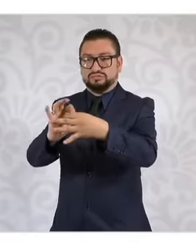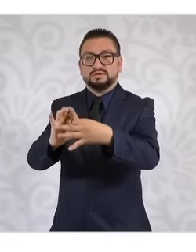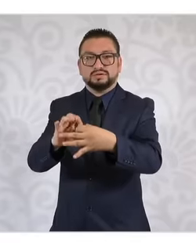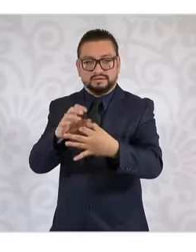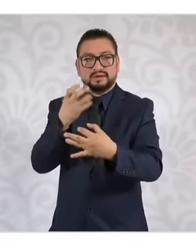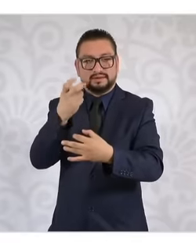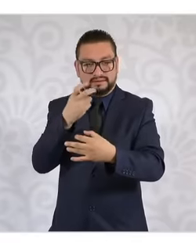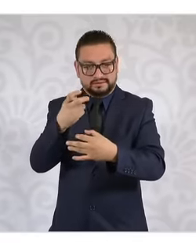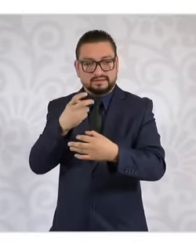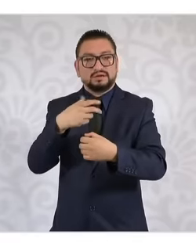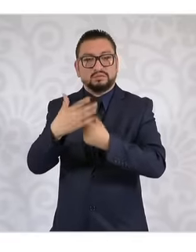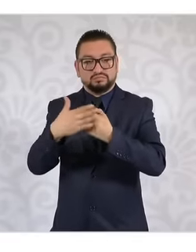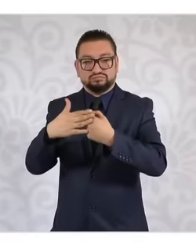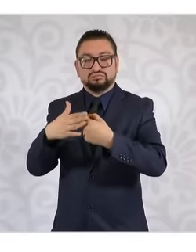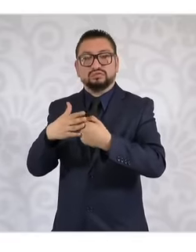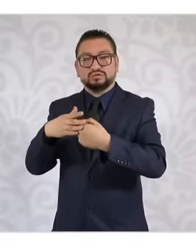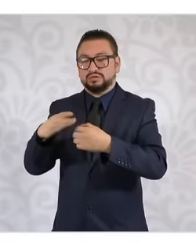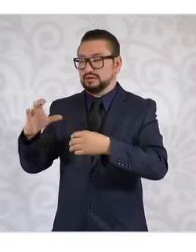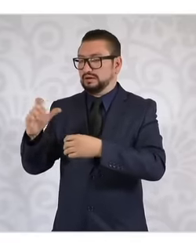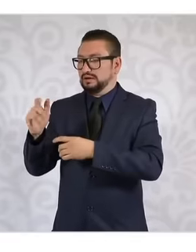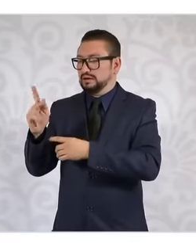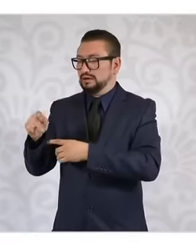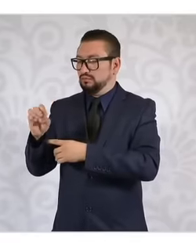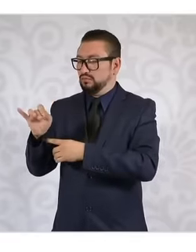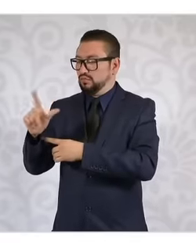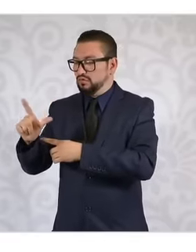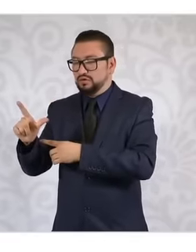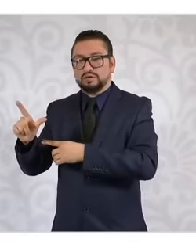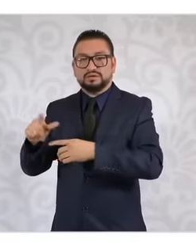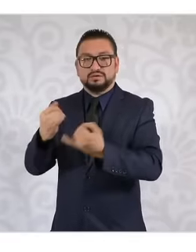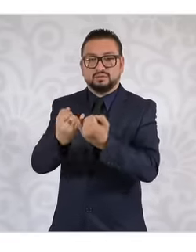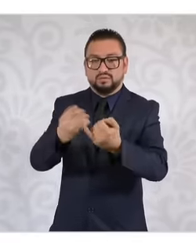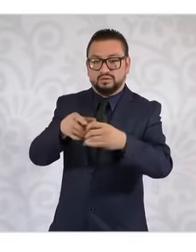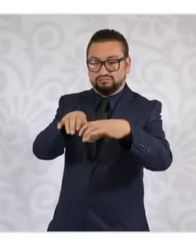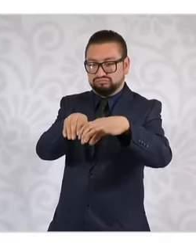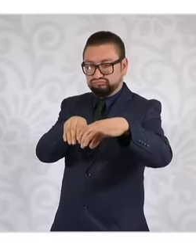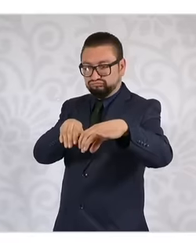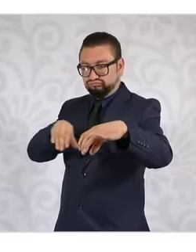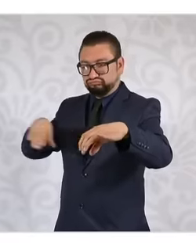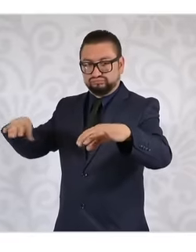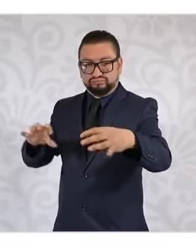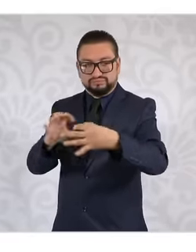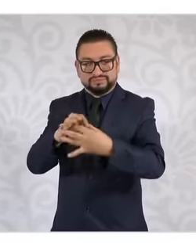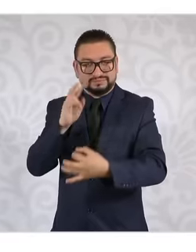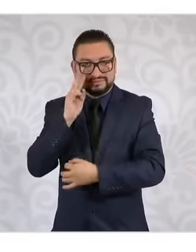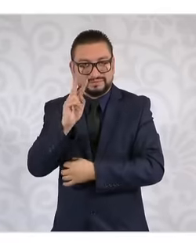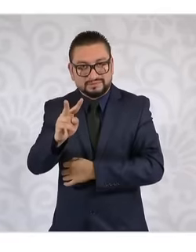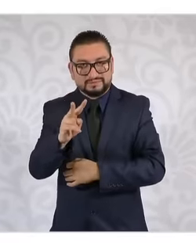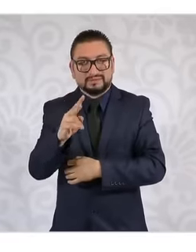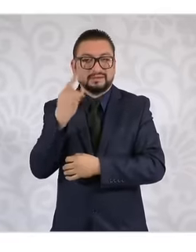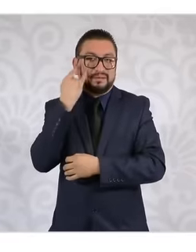is connected with calacmul and then with this corridor that we are analyzing with Campeche to